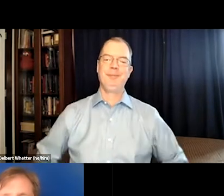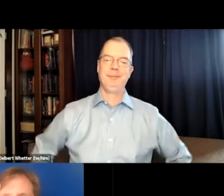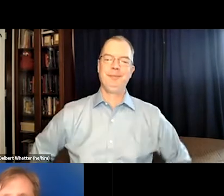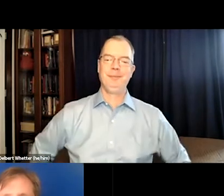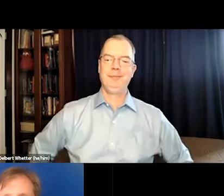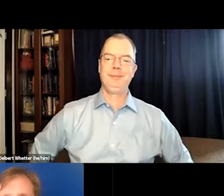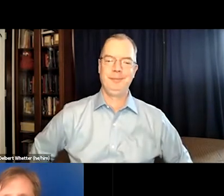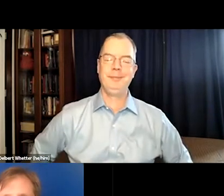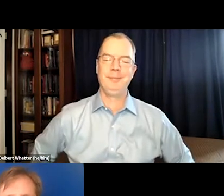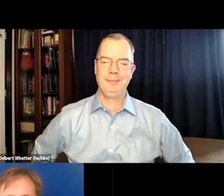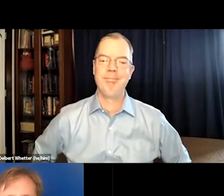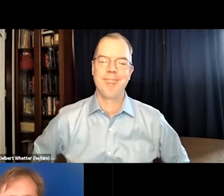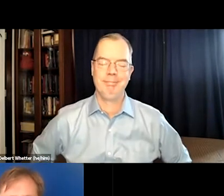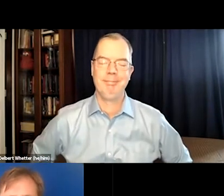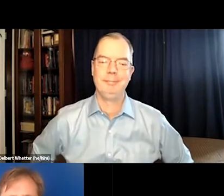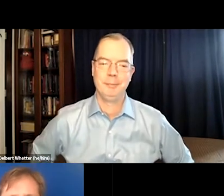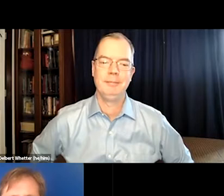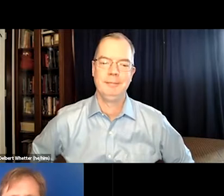But that's how Amazon does it.